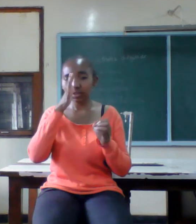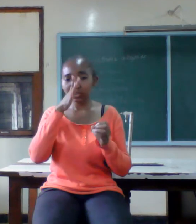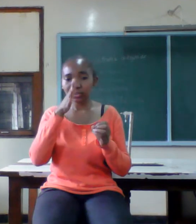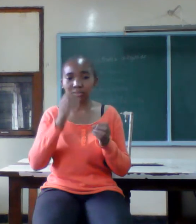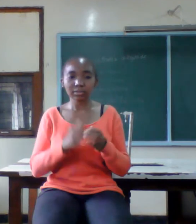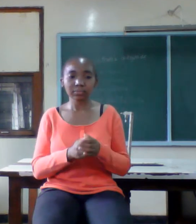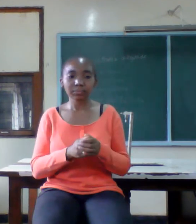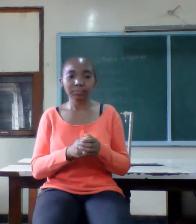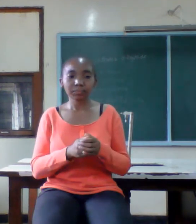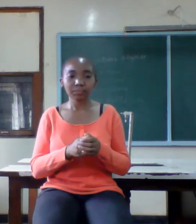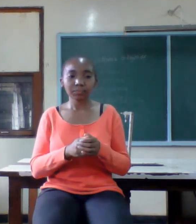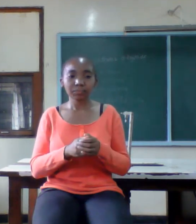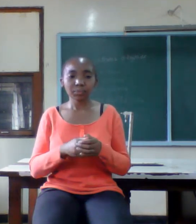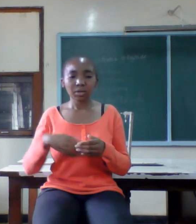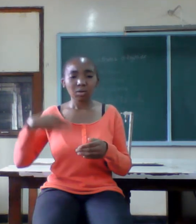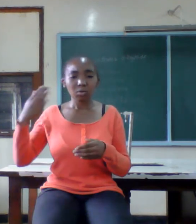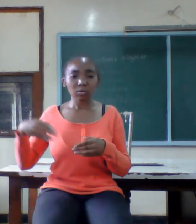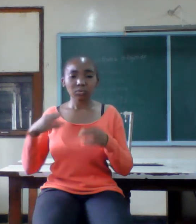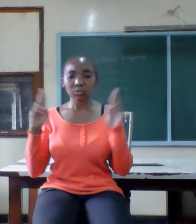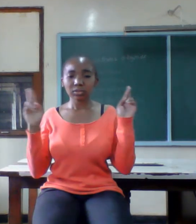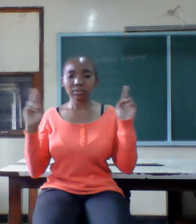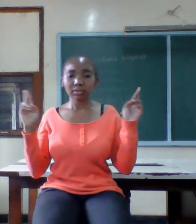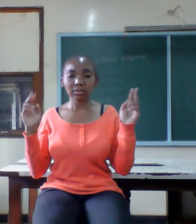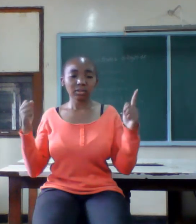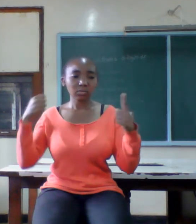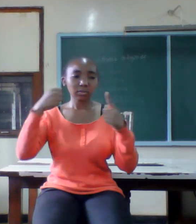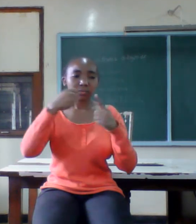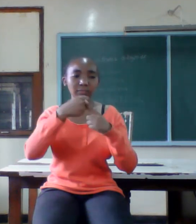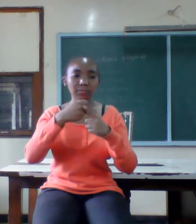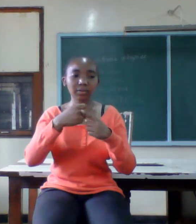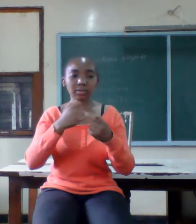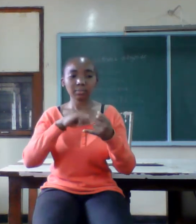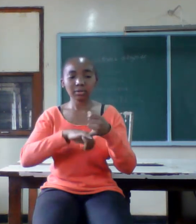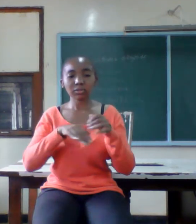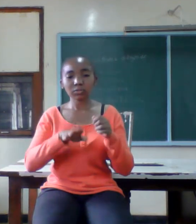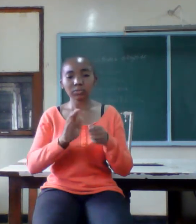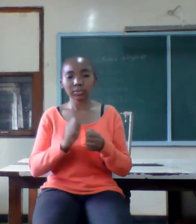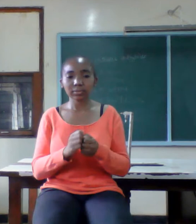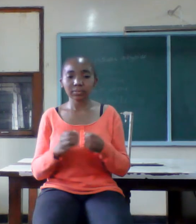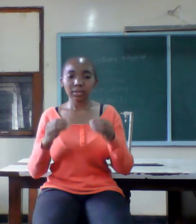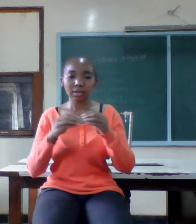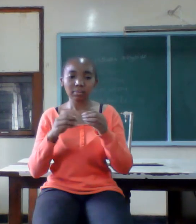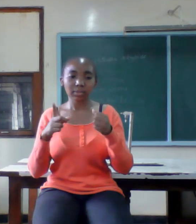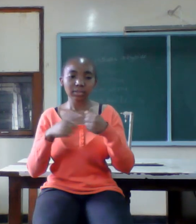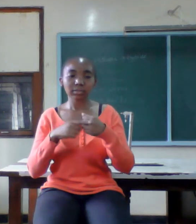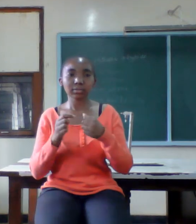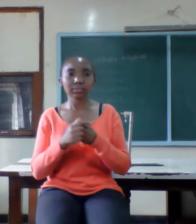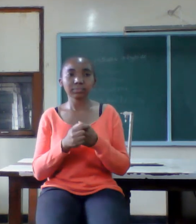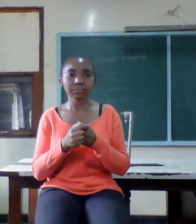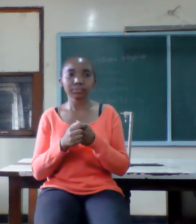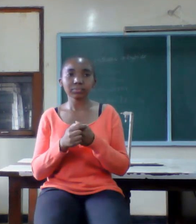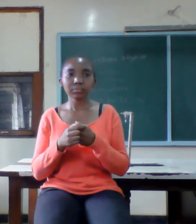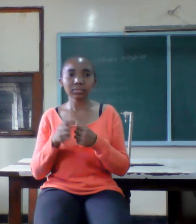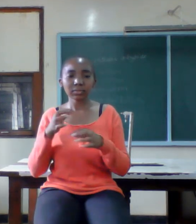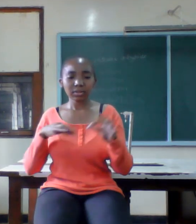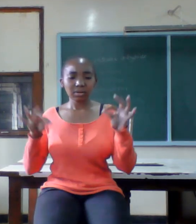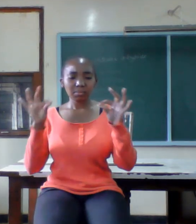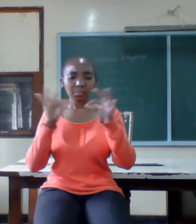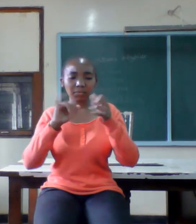to fight to maintain your marriage Zone secret number six there is no perfect marriage there